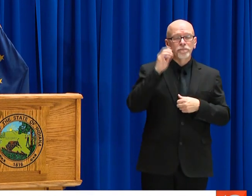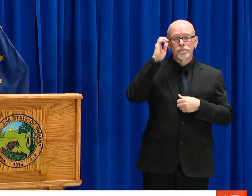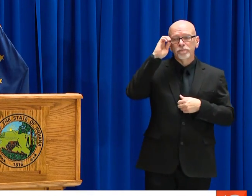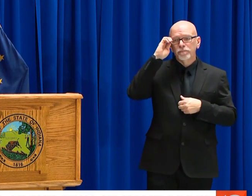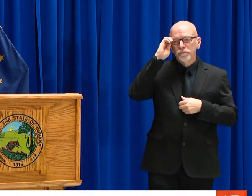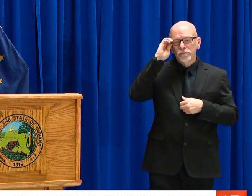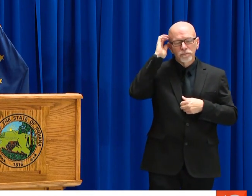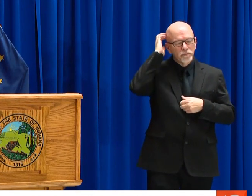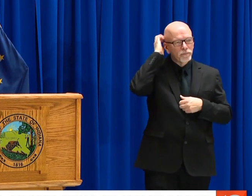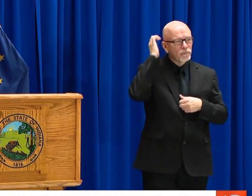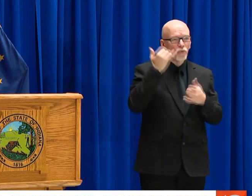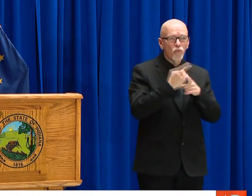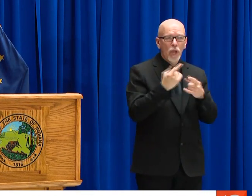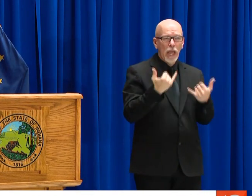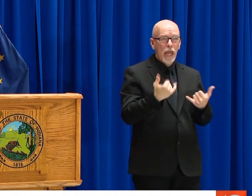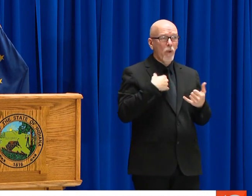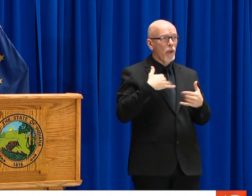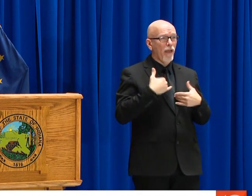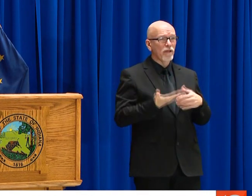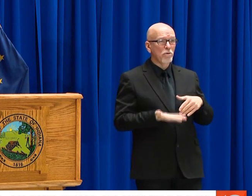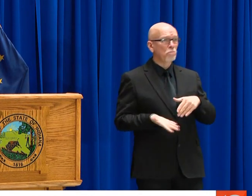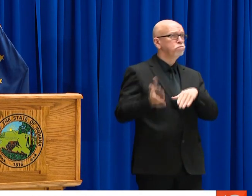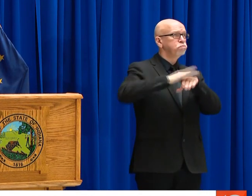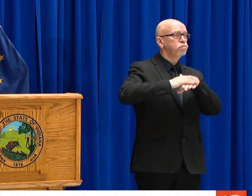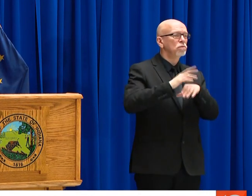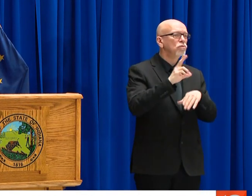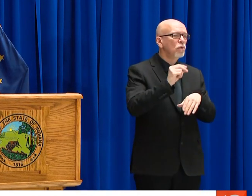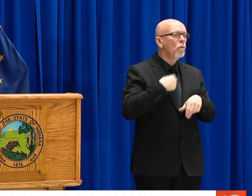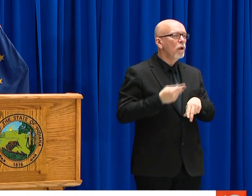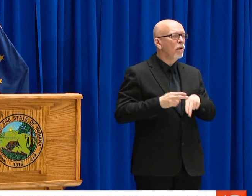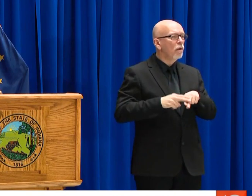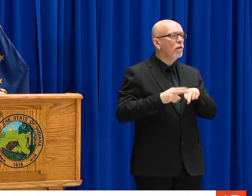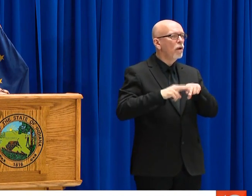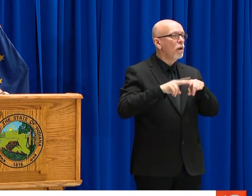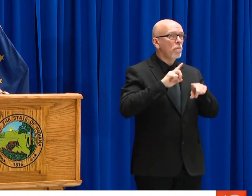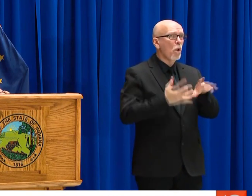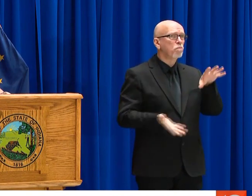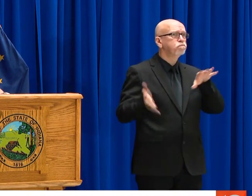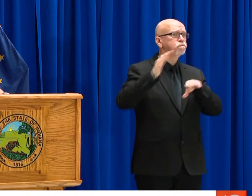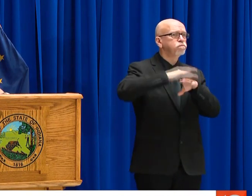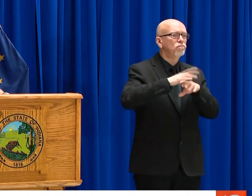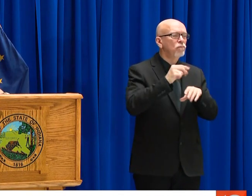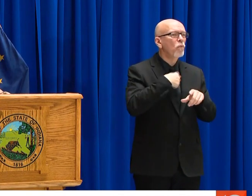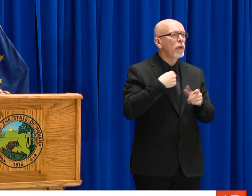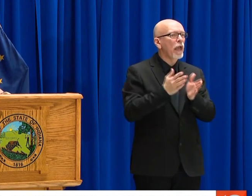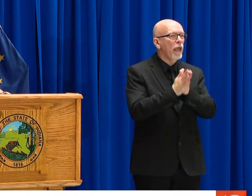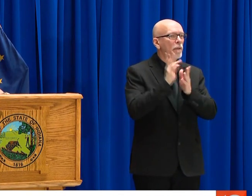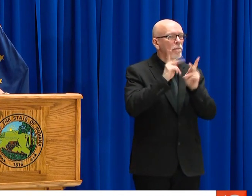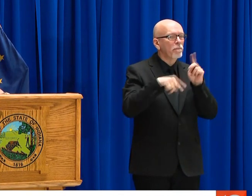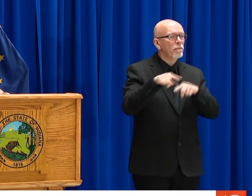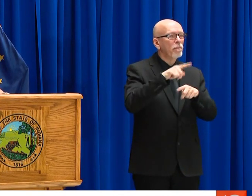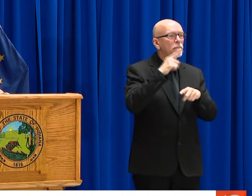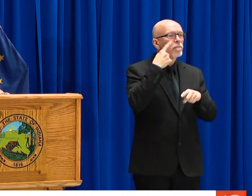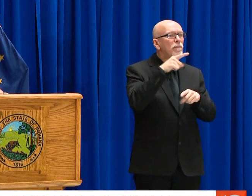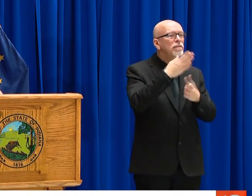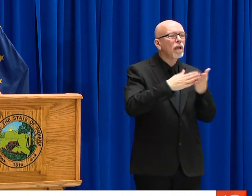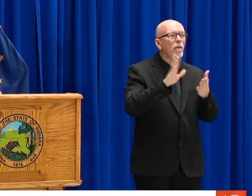PATIENTS BEING HOSPITALIZED NOW? WHAT'S THE STATUS OF THE HOSPITALS? SO WE DON'T REALLY FEEL THAT